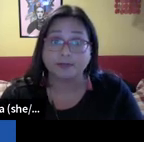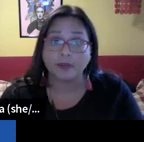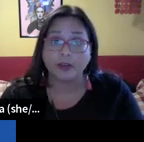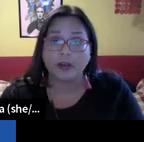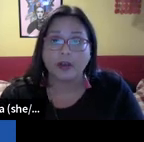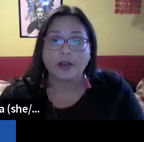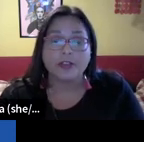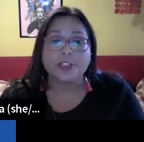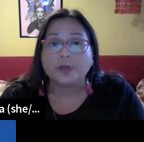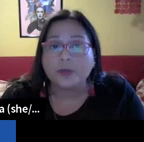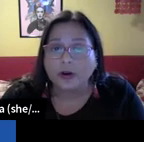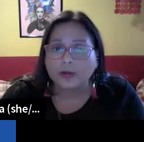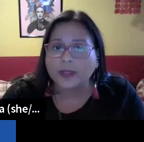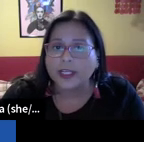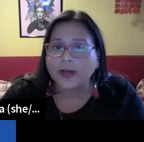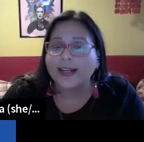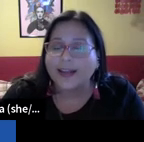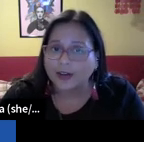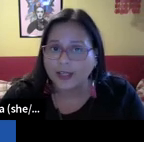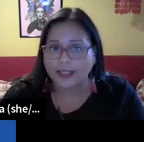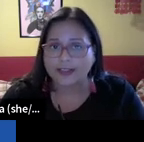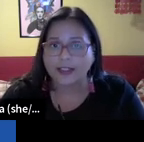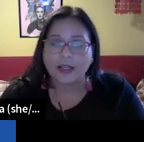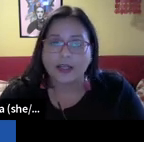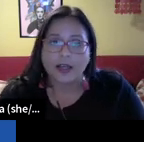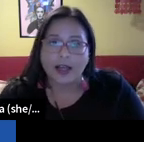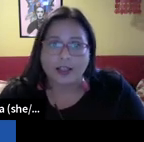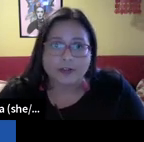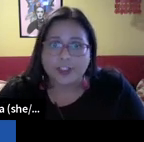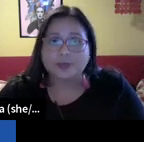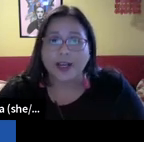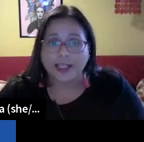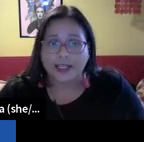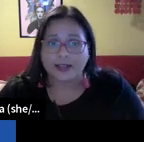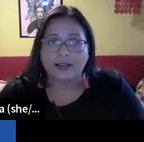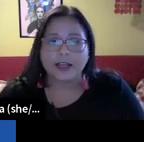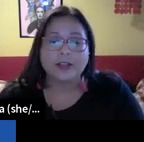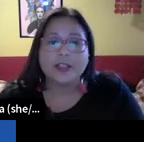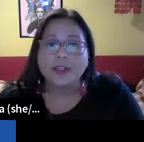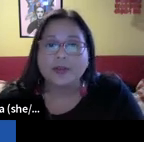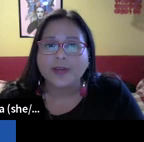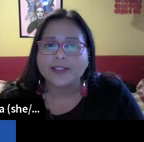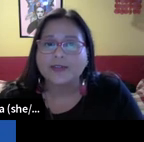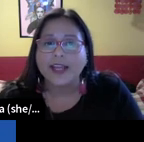more anti-democratic election practices with less oversight and accountability than today. more anti-democratic election practices with less oversight and accountability than today the Supreme Court will be hearing another case.